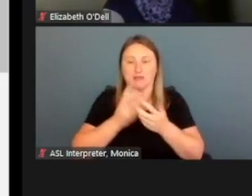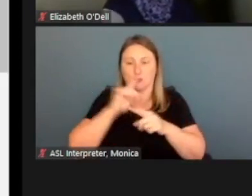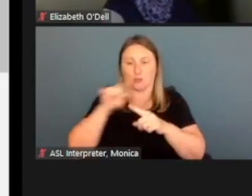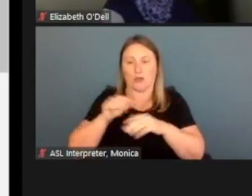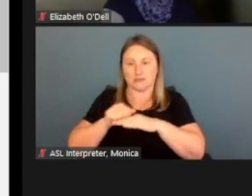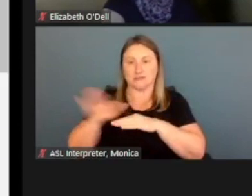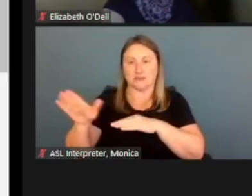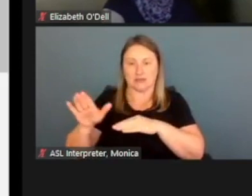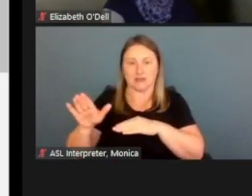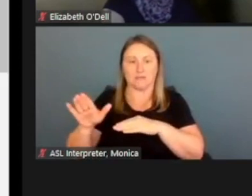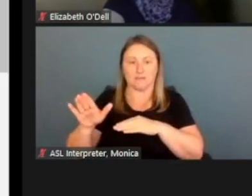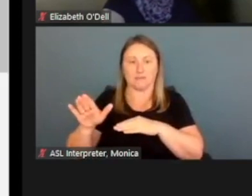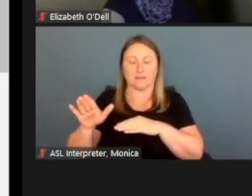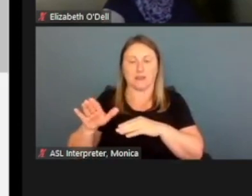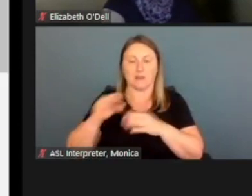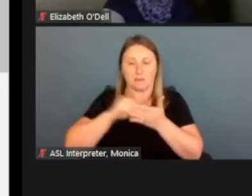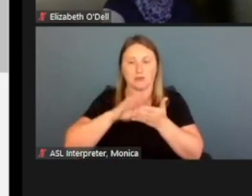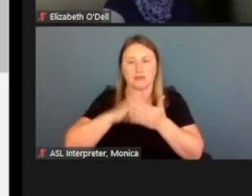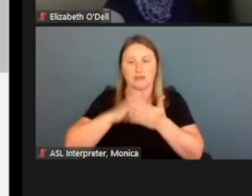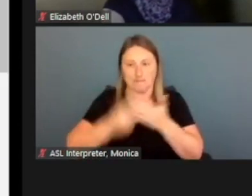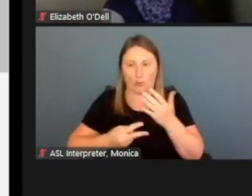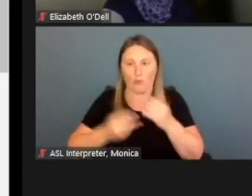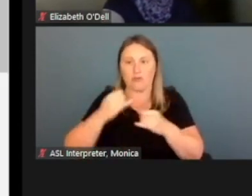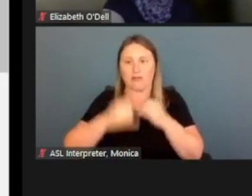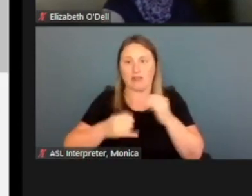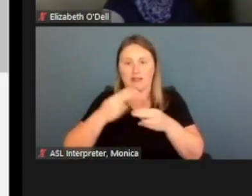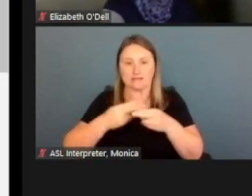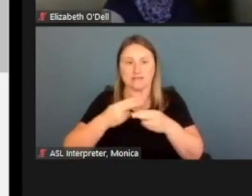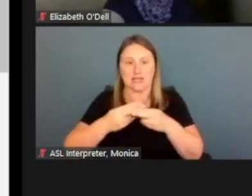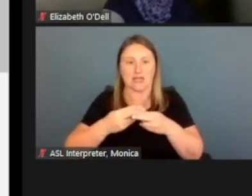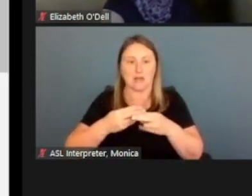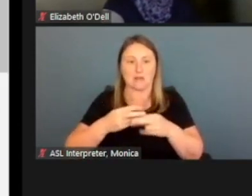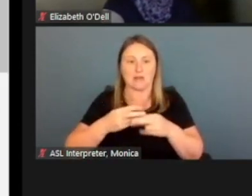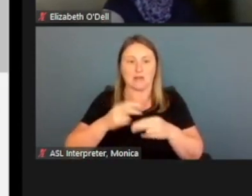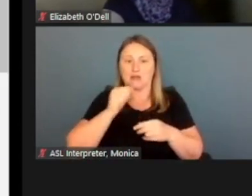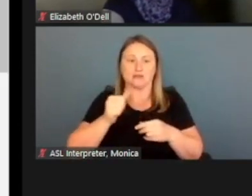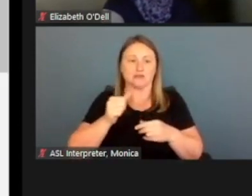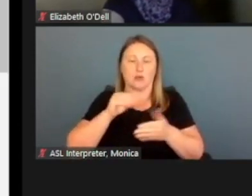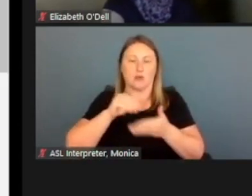is we would put both of those names in and we would take out any space or dash,